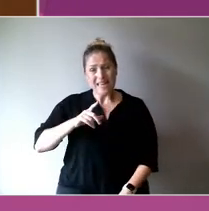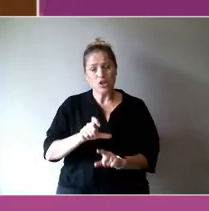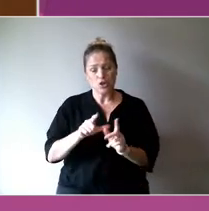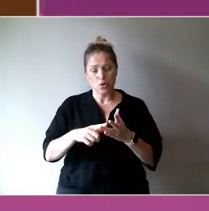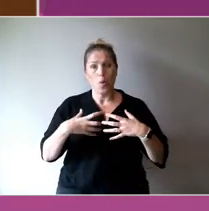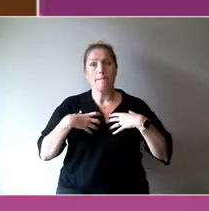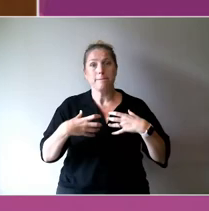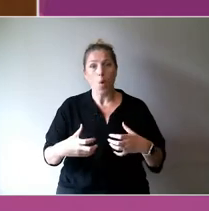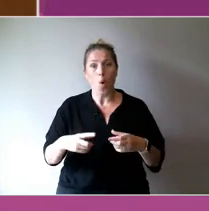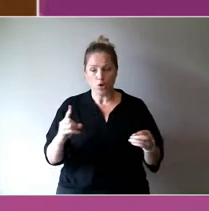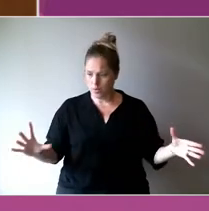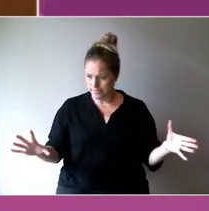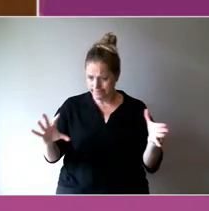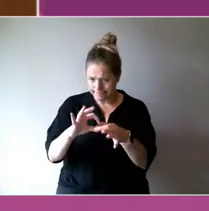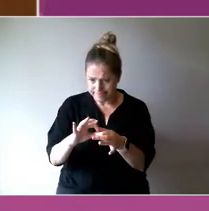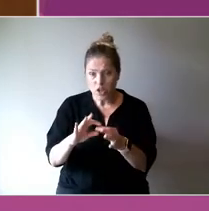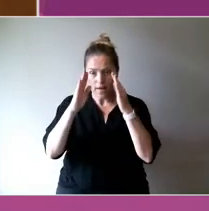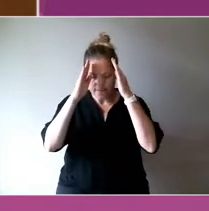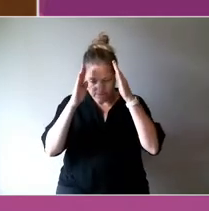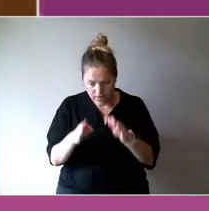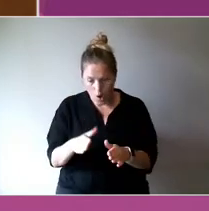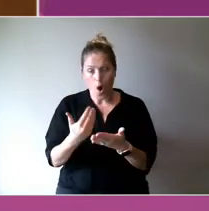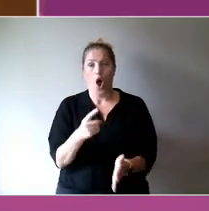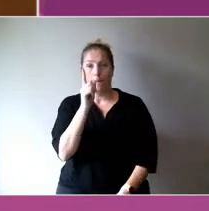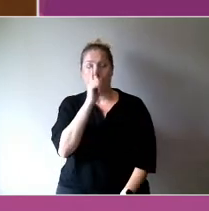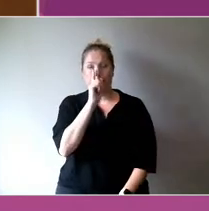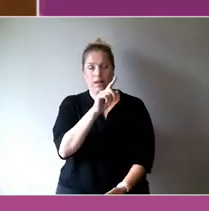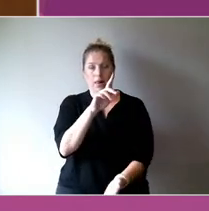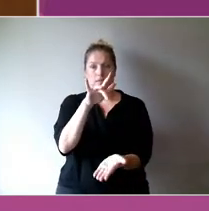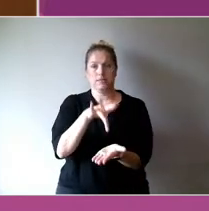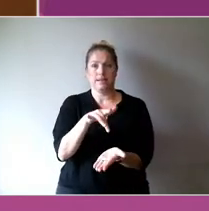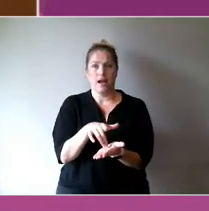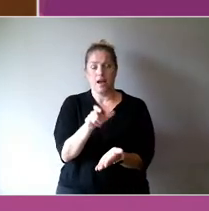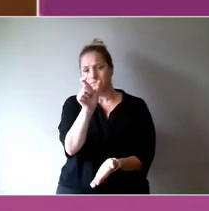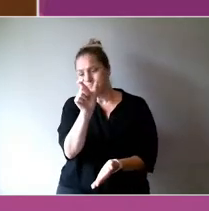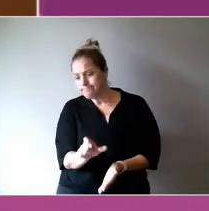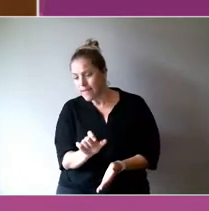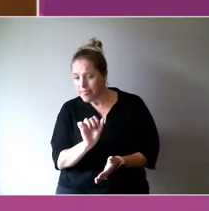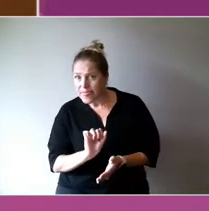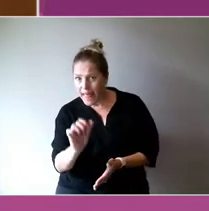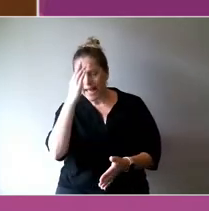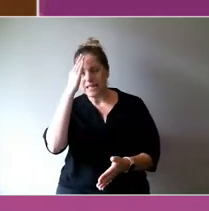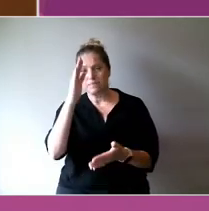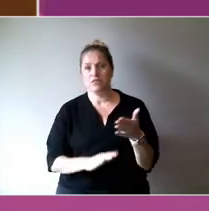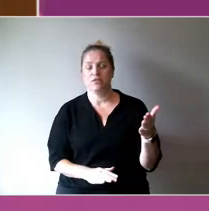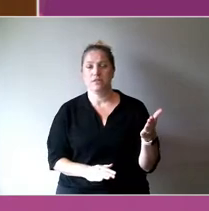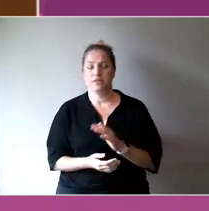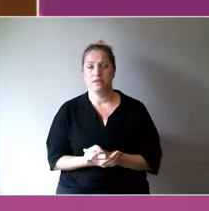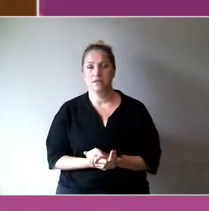to respond to lived experience. But you have a sector that hasn't traditionally done that, right?